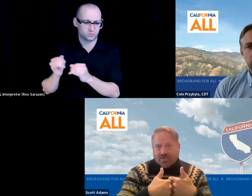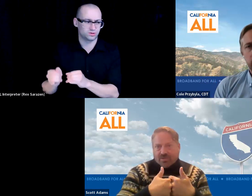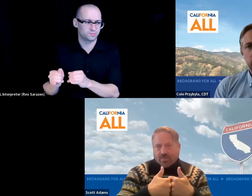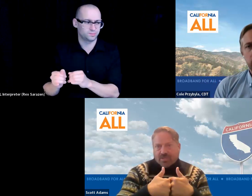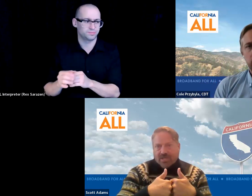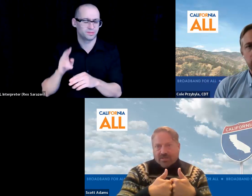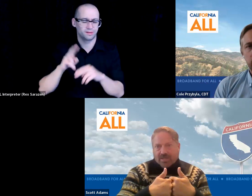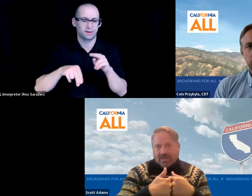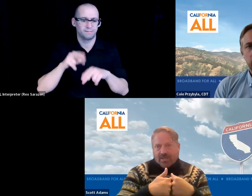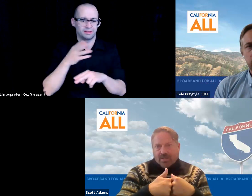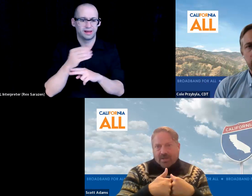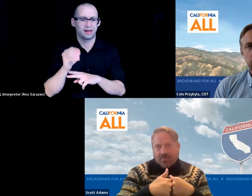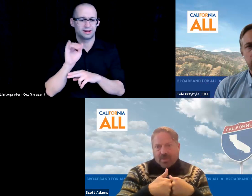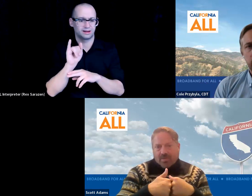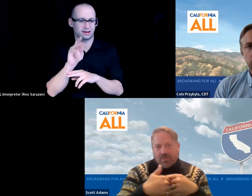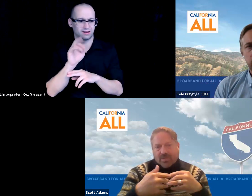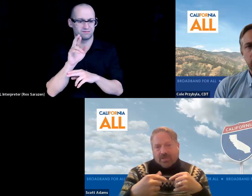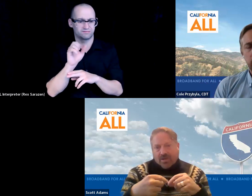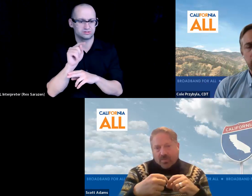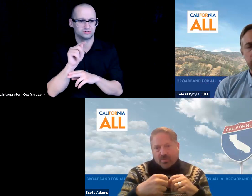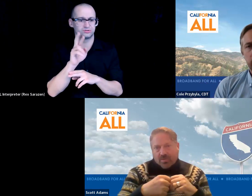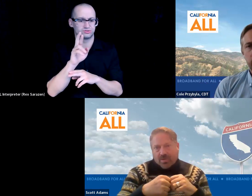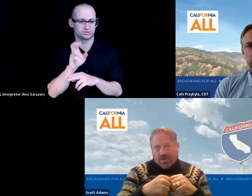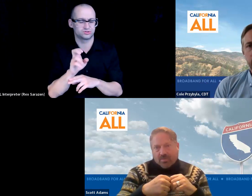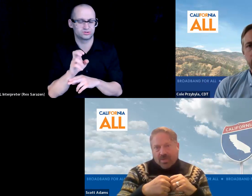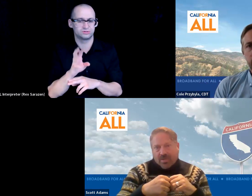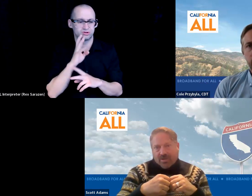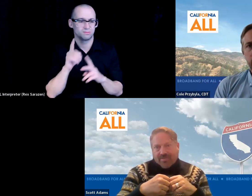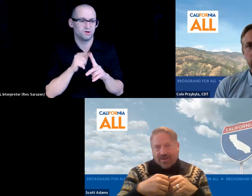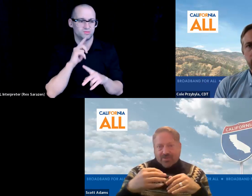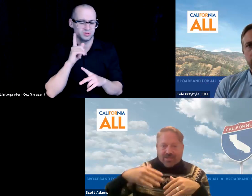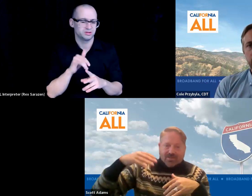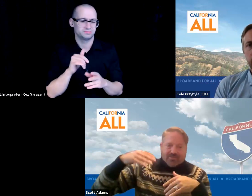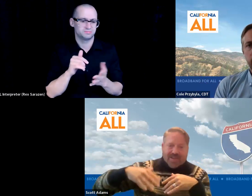to support that like really laudable.